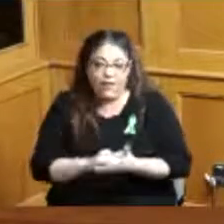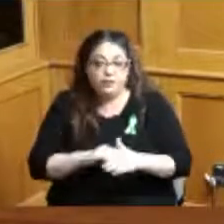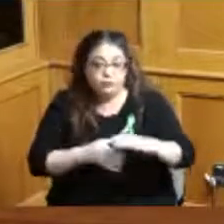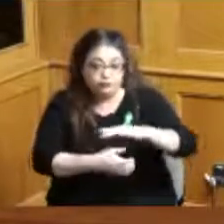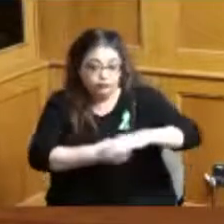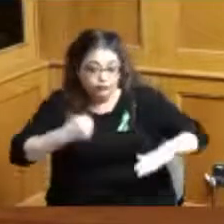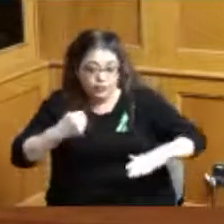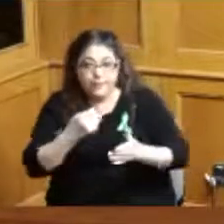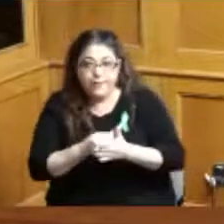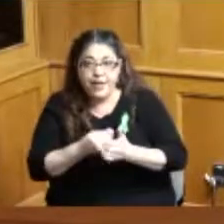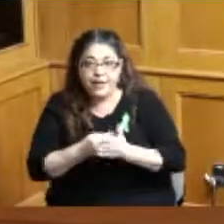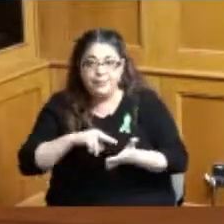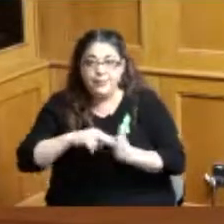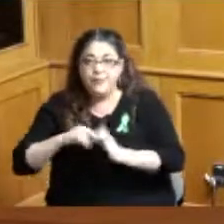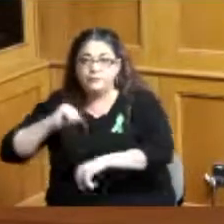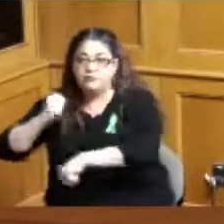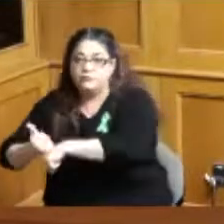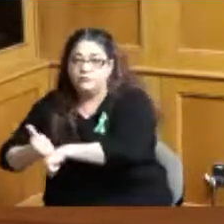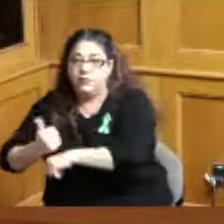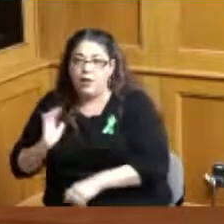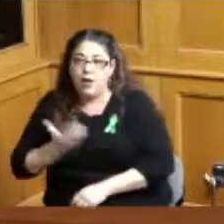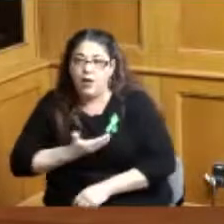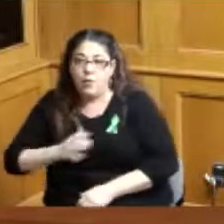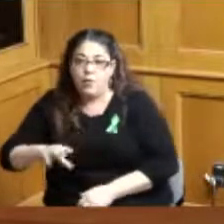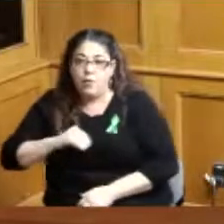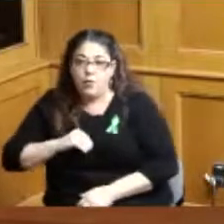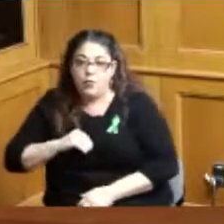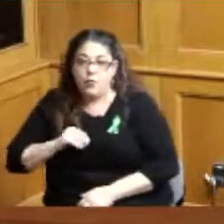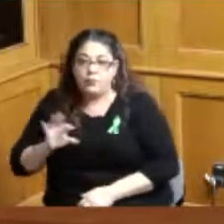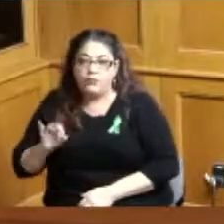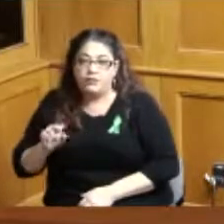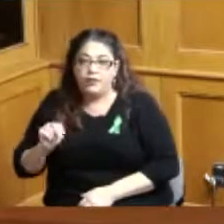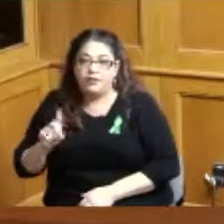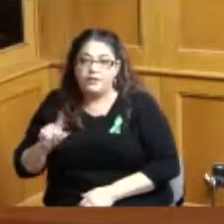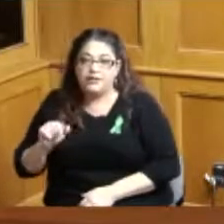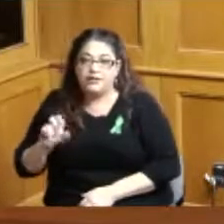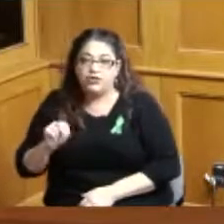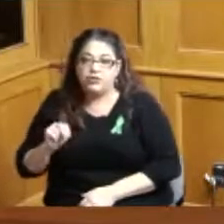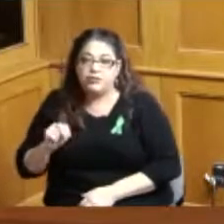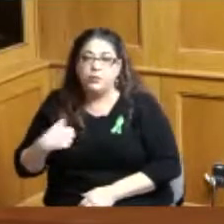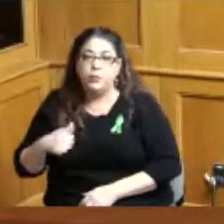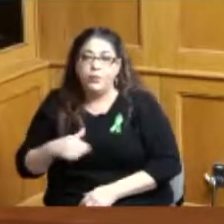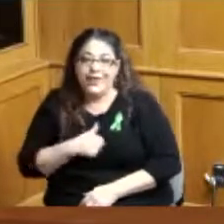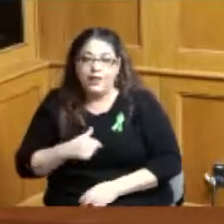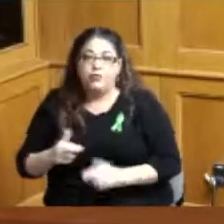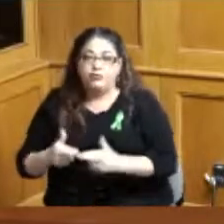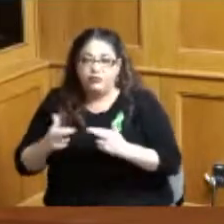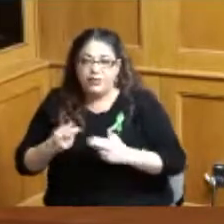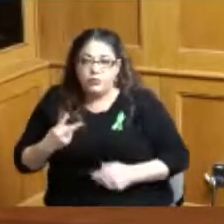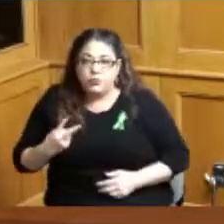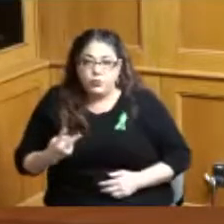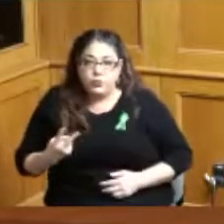to have our own foundation Hamilton County is its own region known as region two so the Board acted